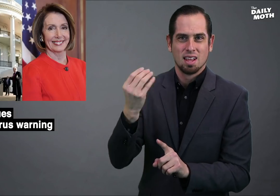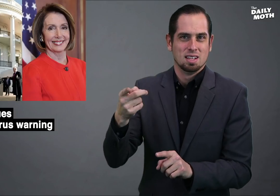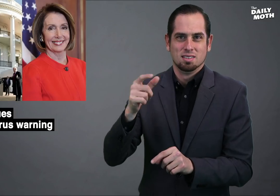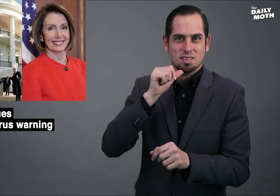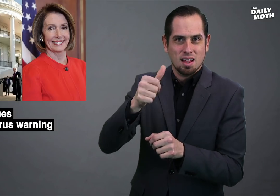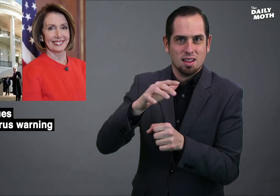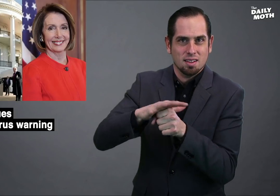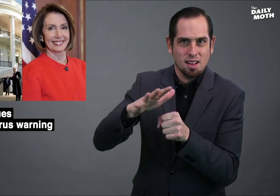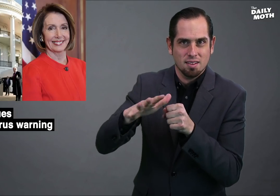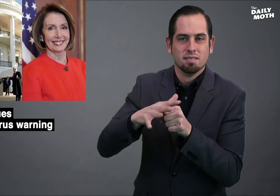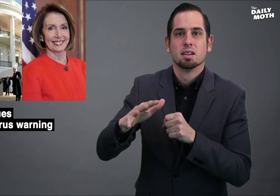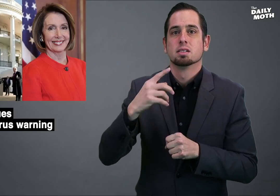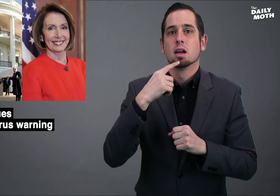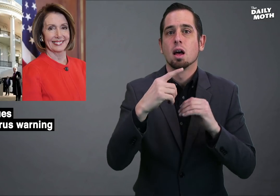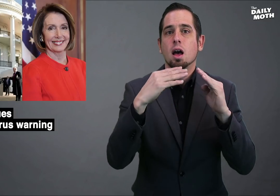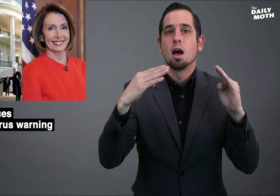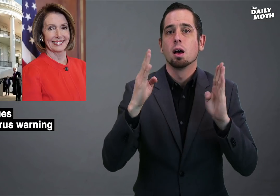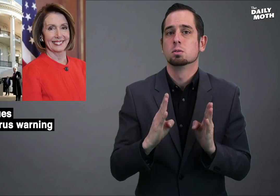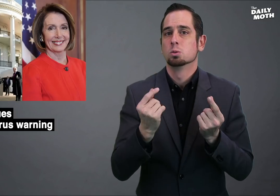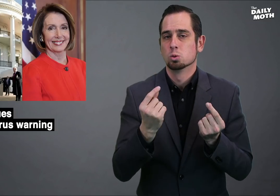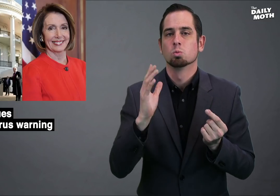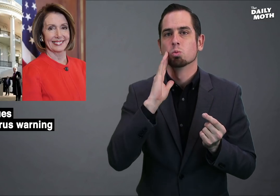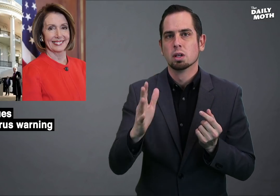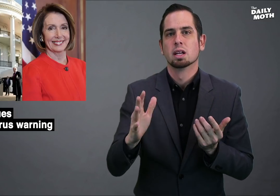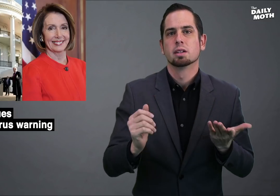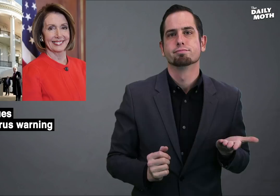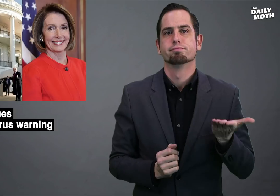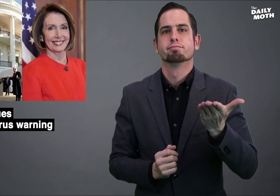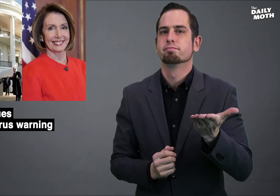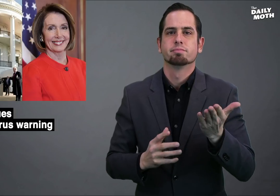inadequate and that the House would advance